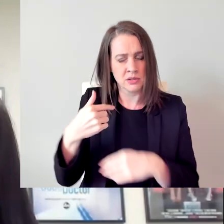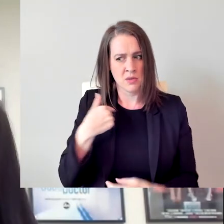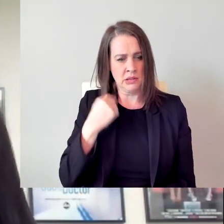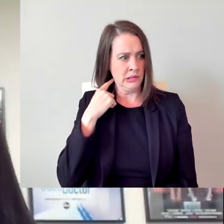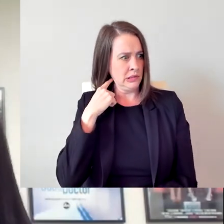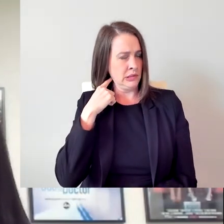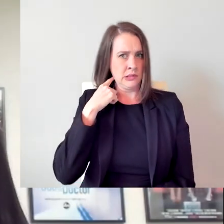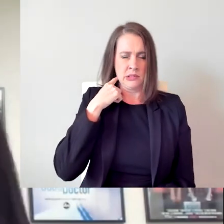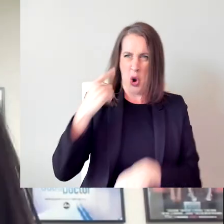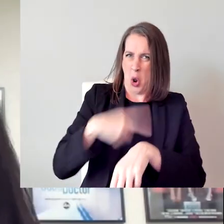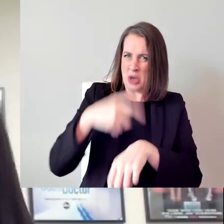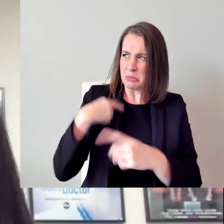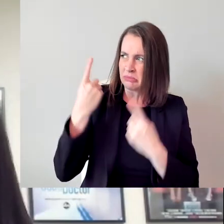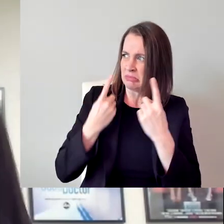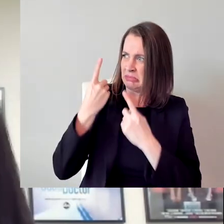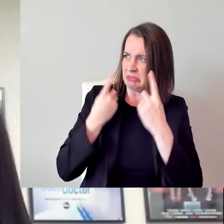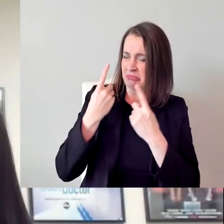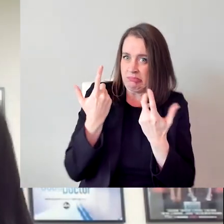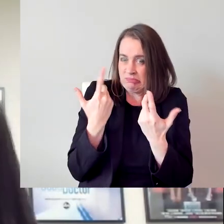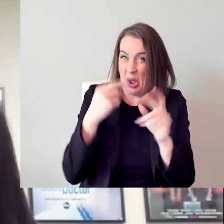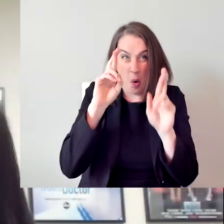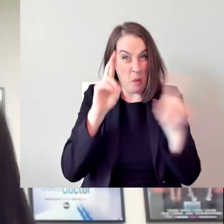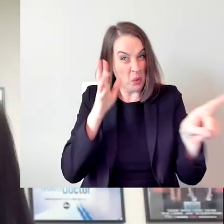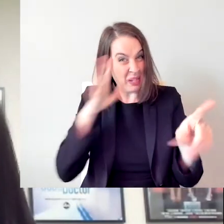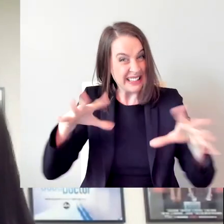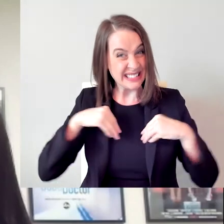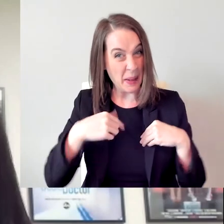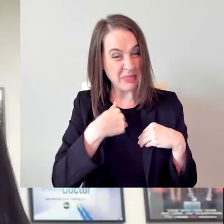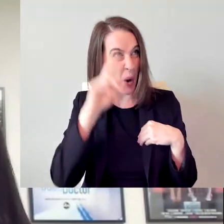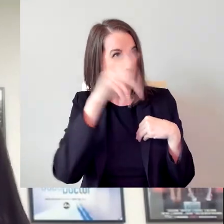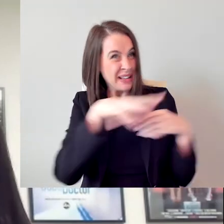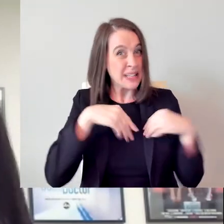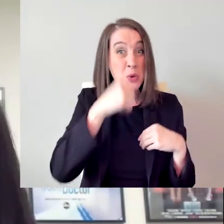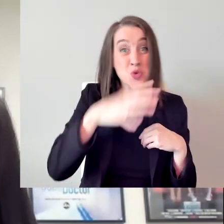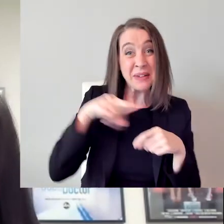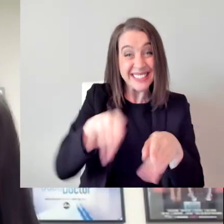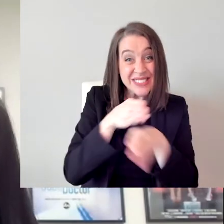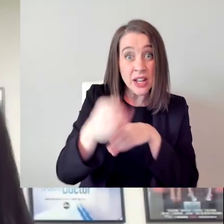was, well, I hope they're going to be OK having women work in this field, because this is what I want to spend my life doing.